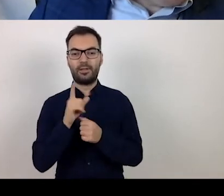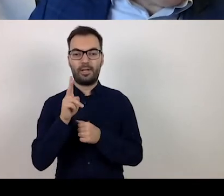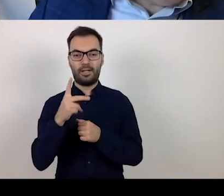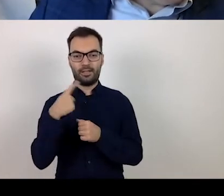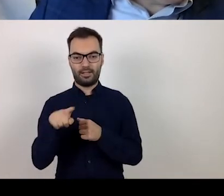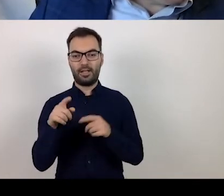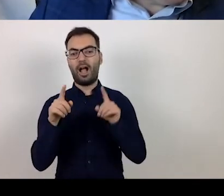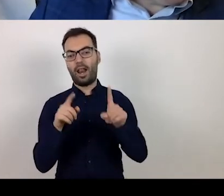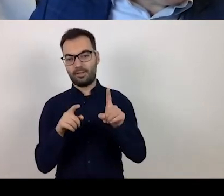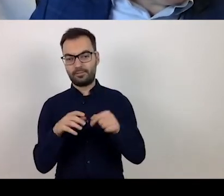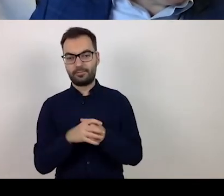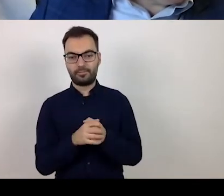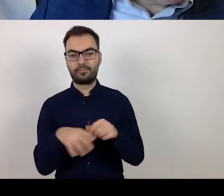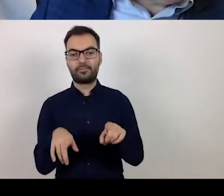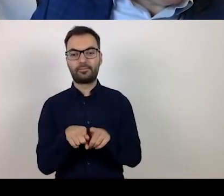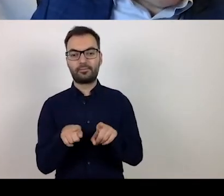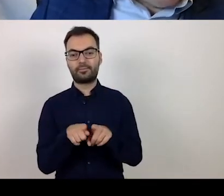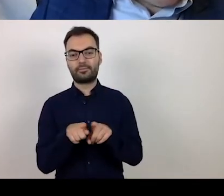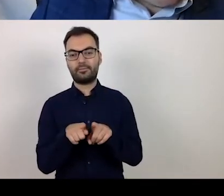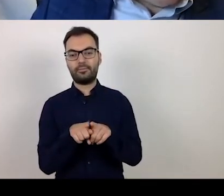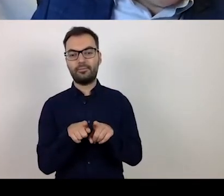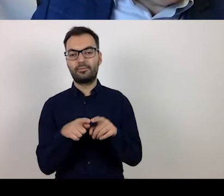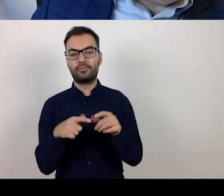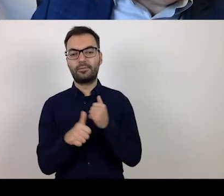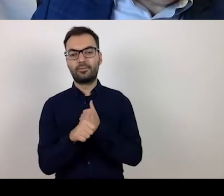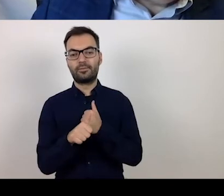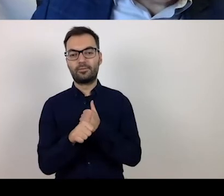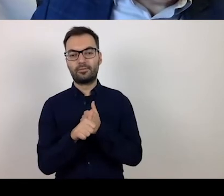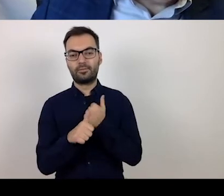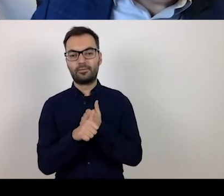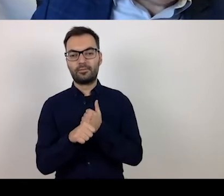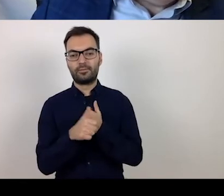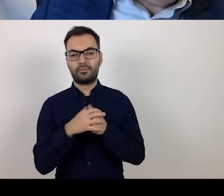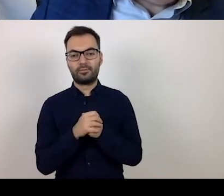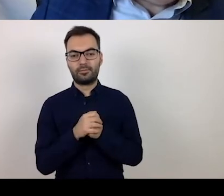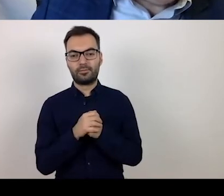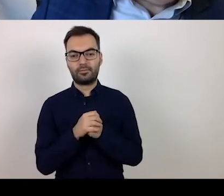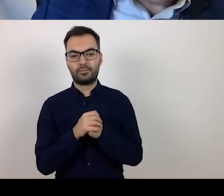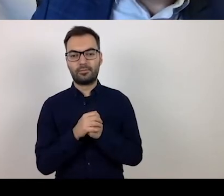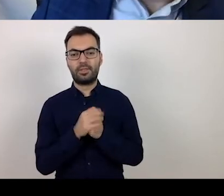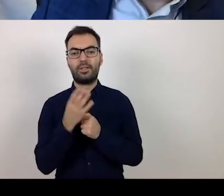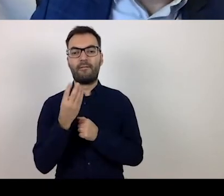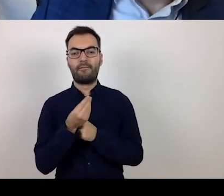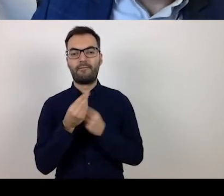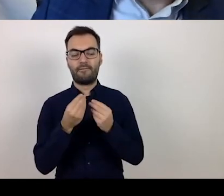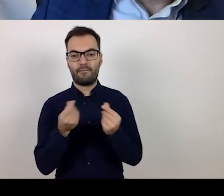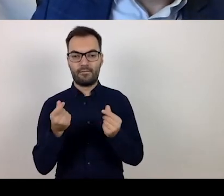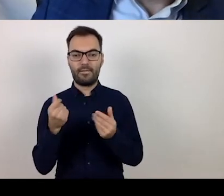Pay attention that the state aid,